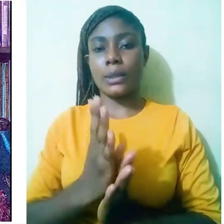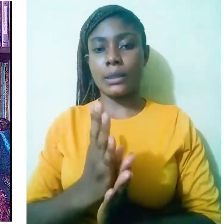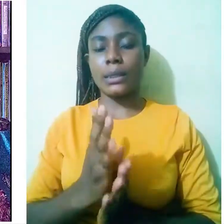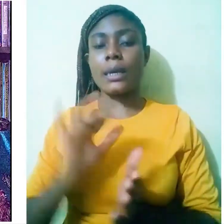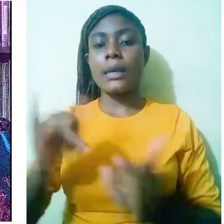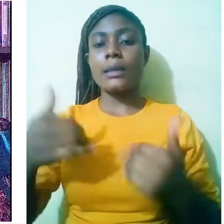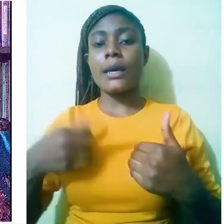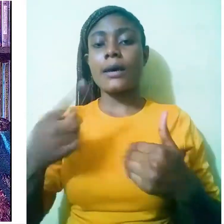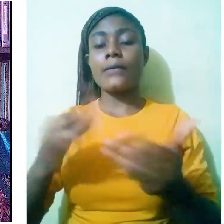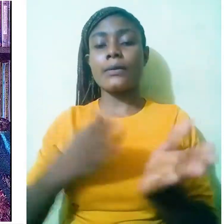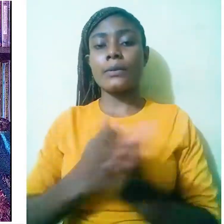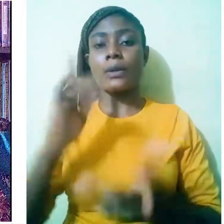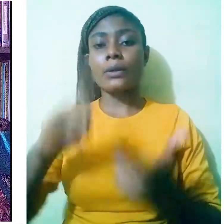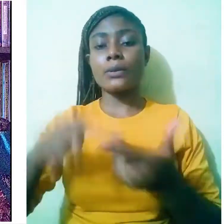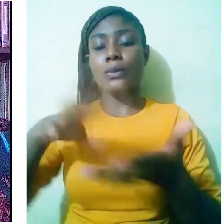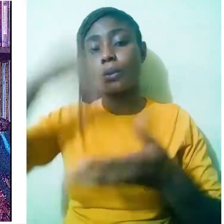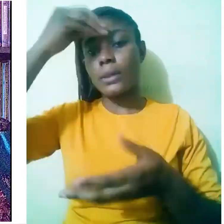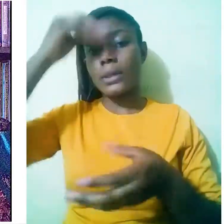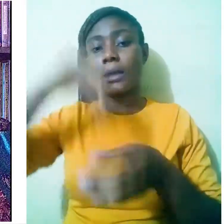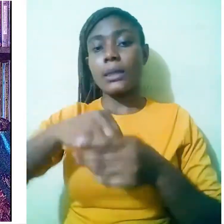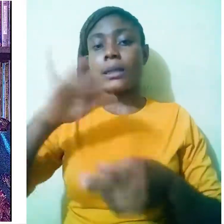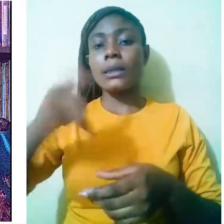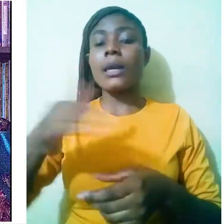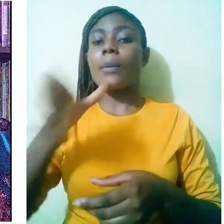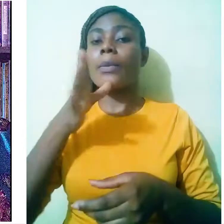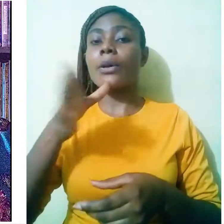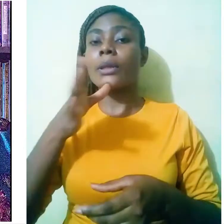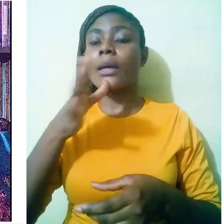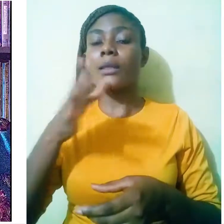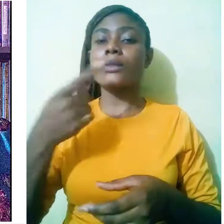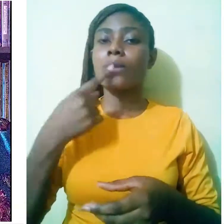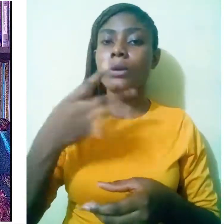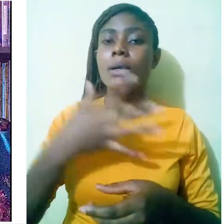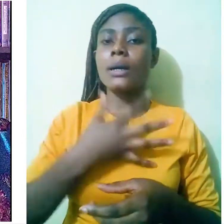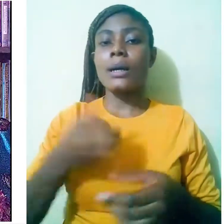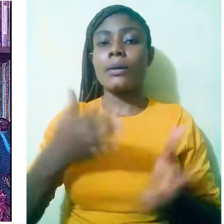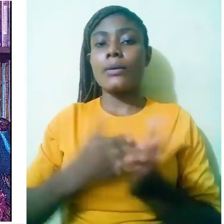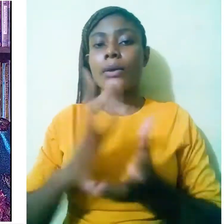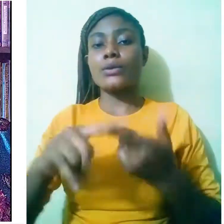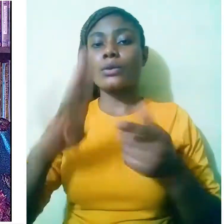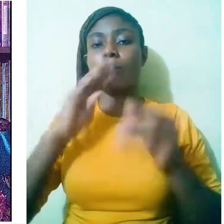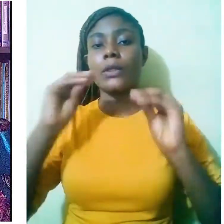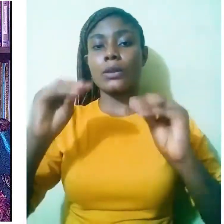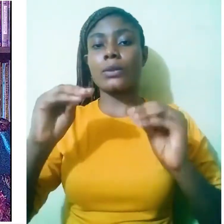They have the right to learn in their mother-tongue, and right to be taught in the same.